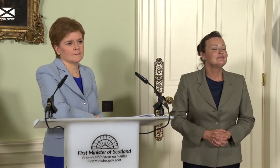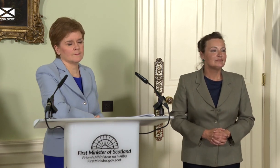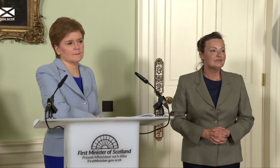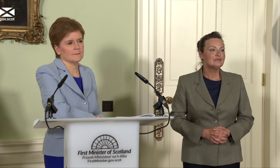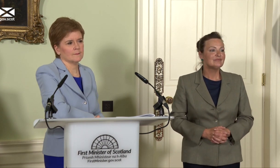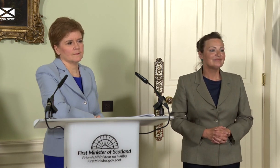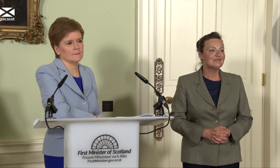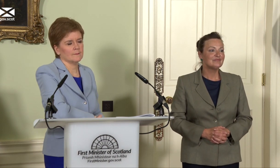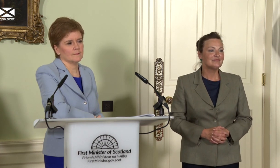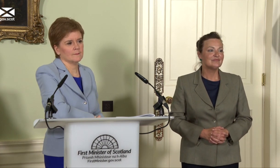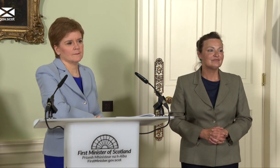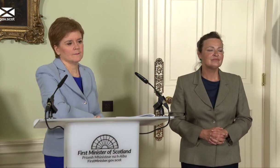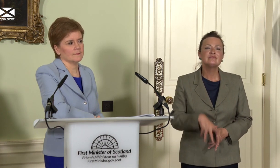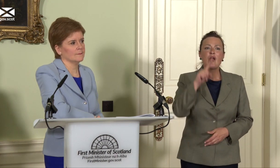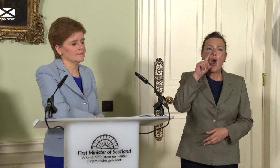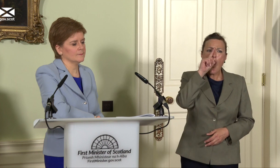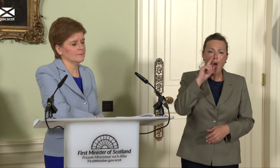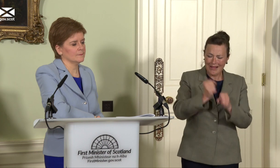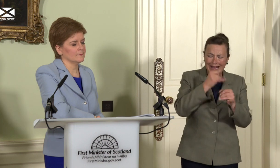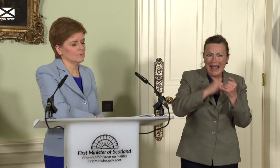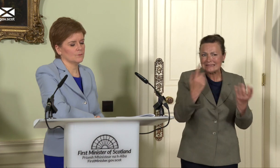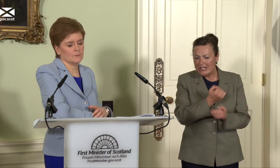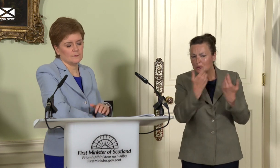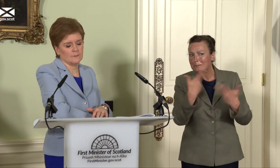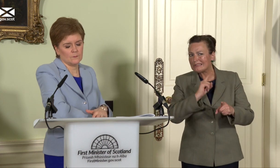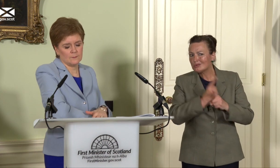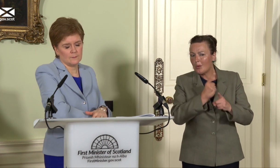Hi. Oil and gas and energy has been touched on a little bit there. I can’t help notice but a lot